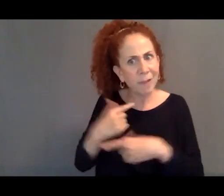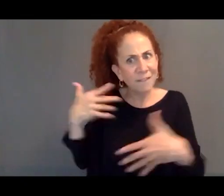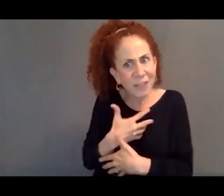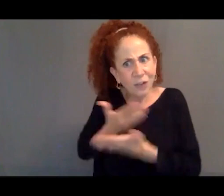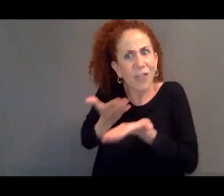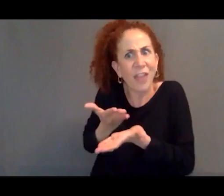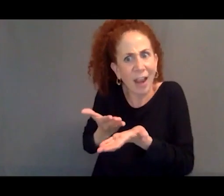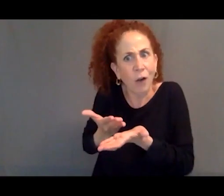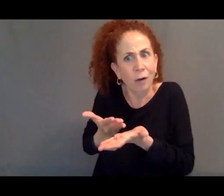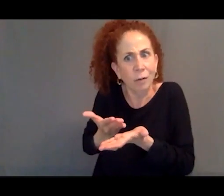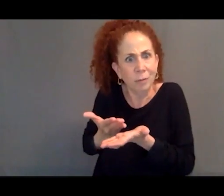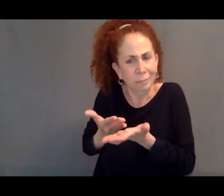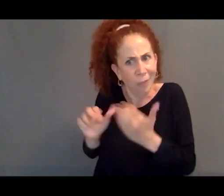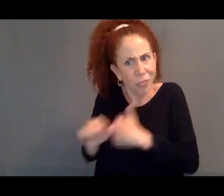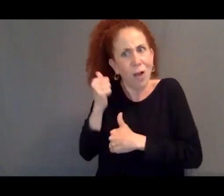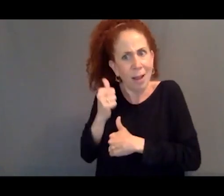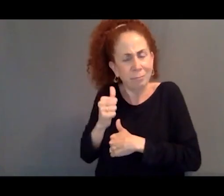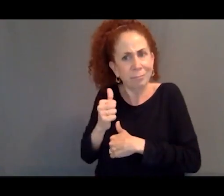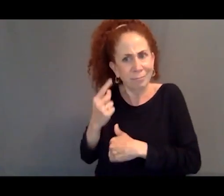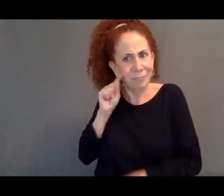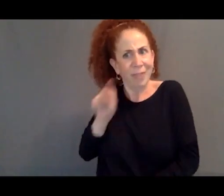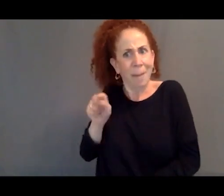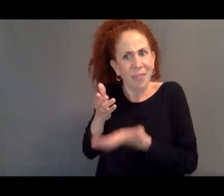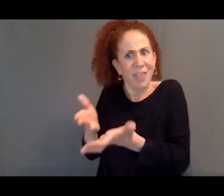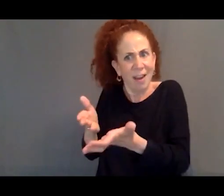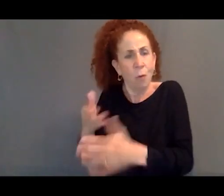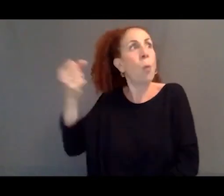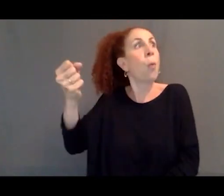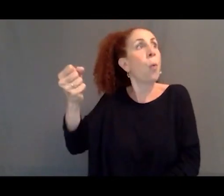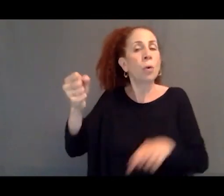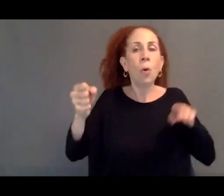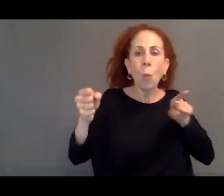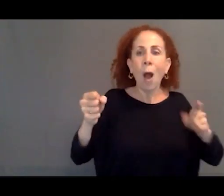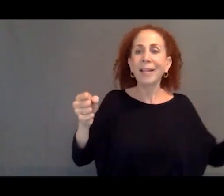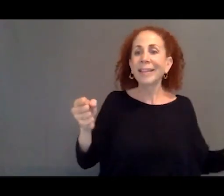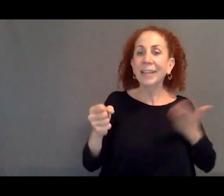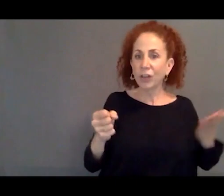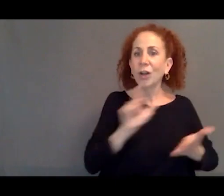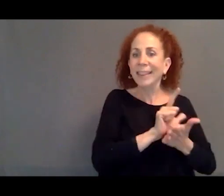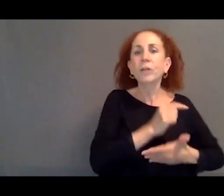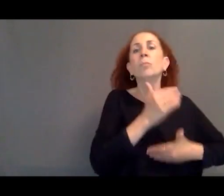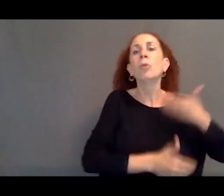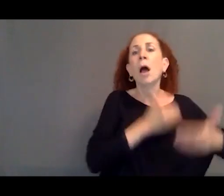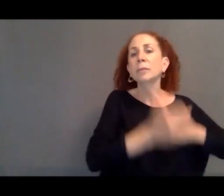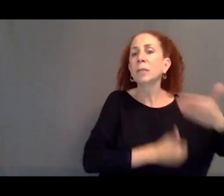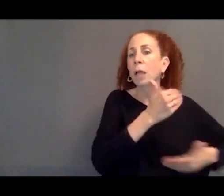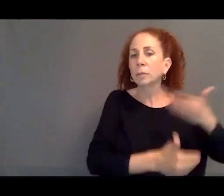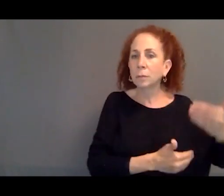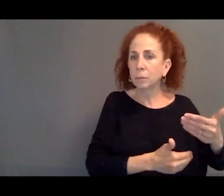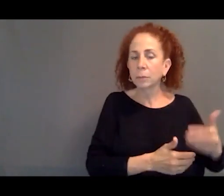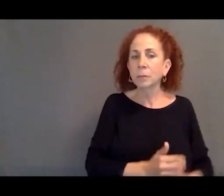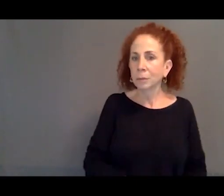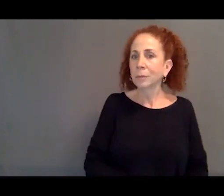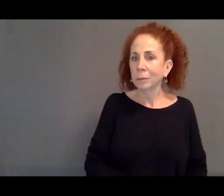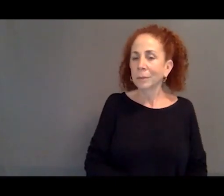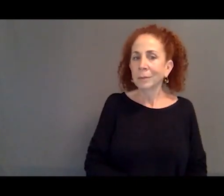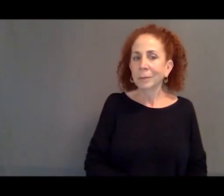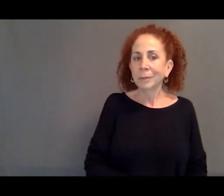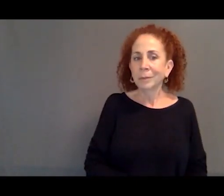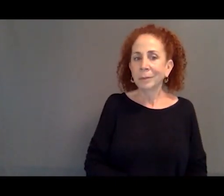is being adjudicated through the DHS legal system, which is, I